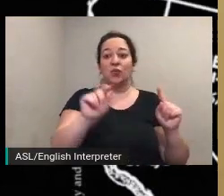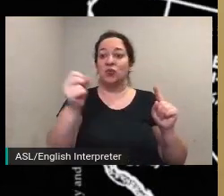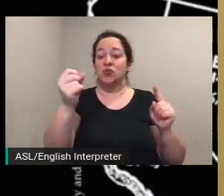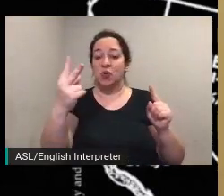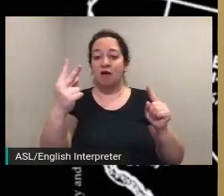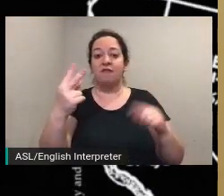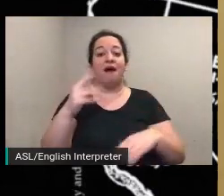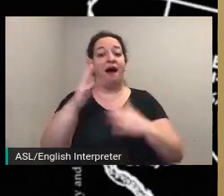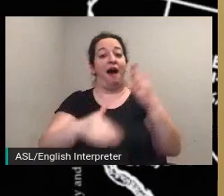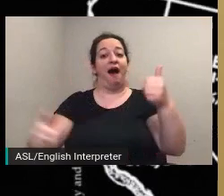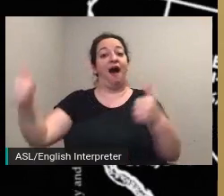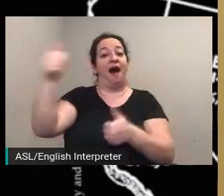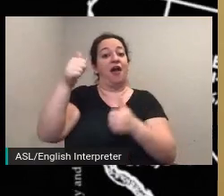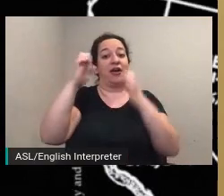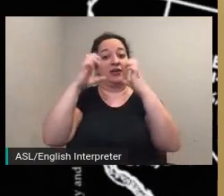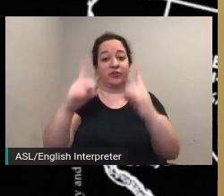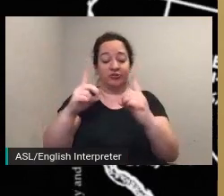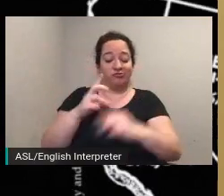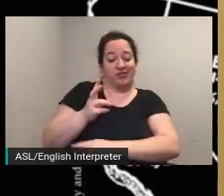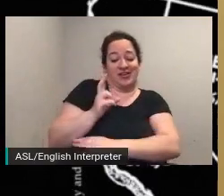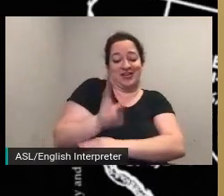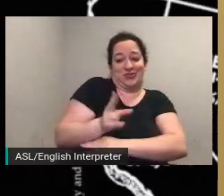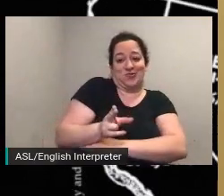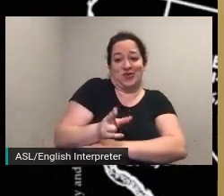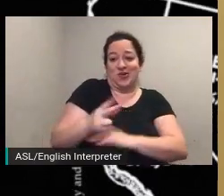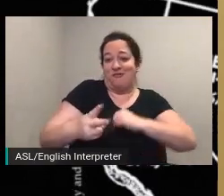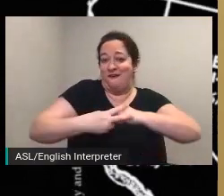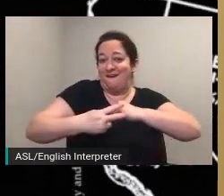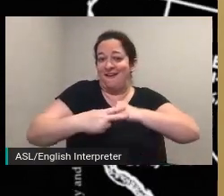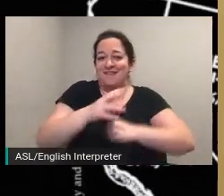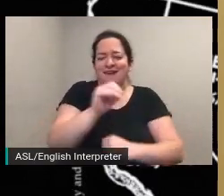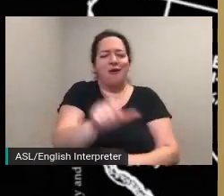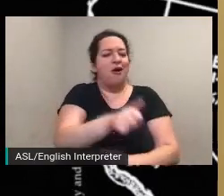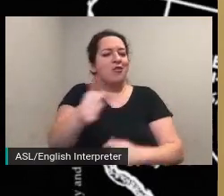historical archivists and others interested in the history of the women's